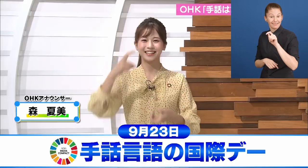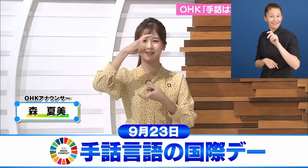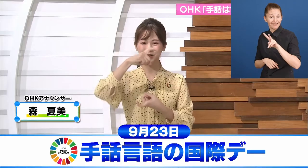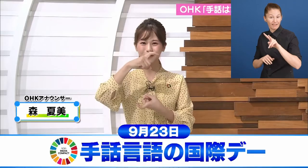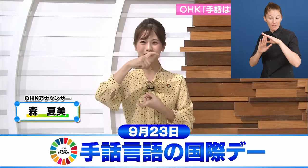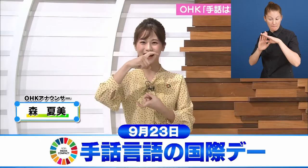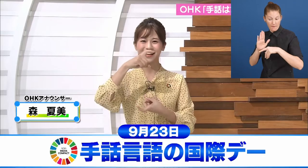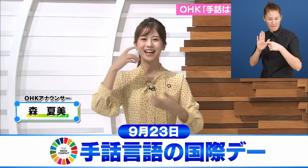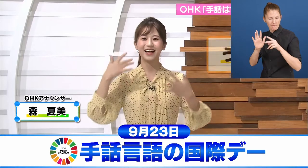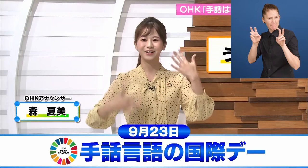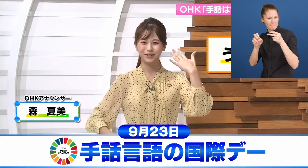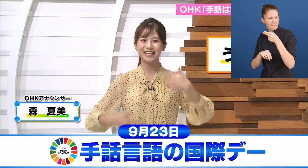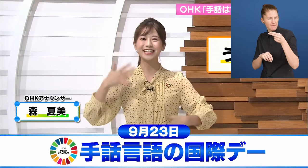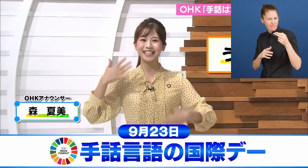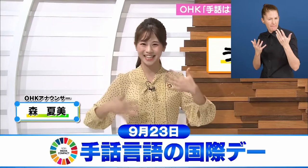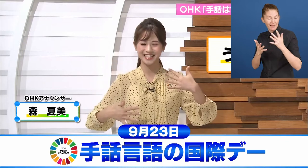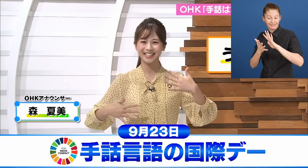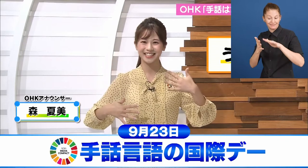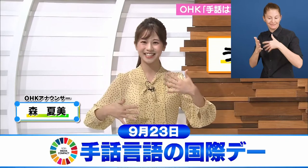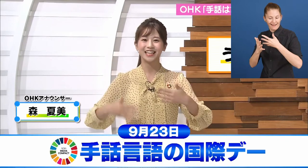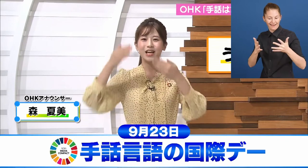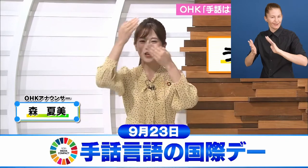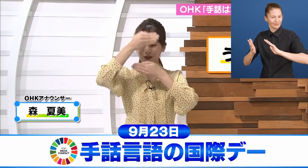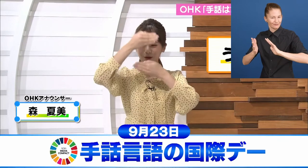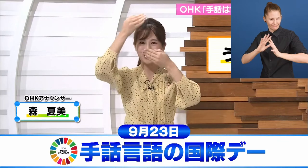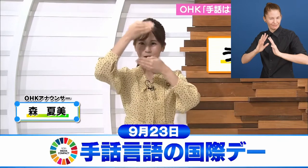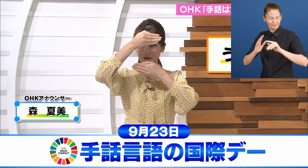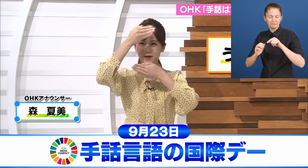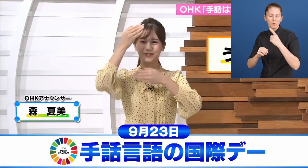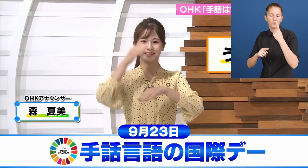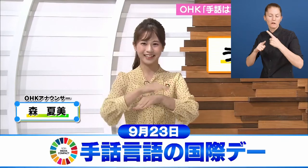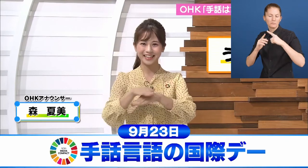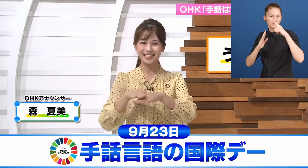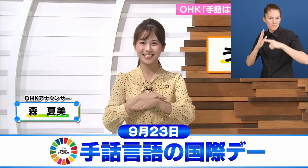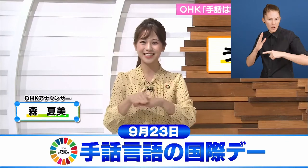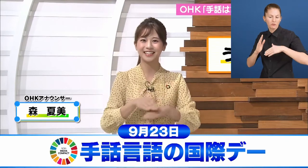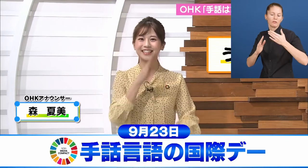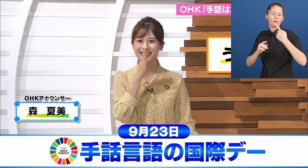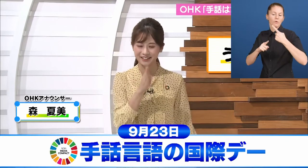Sign Language Talks Welfare is a regional monthly TV programme in Japan with sign language interpretation, provided by